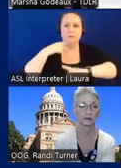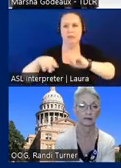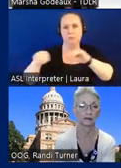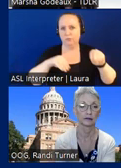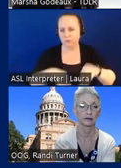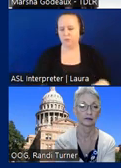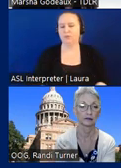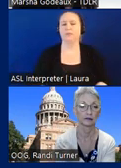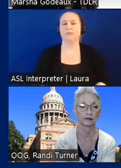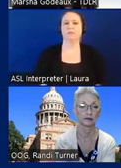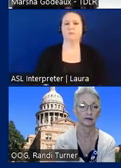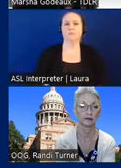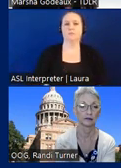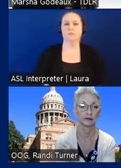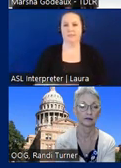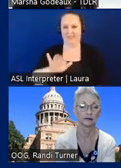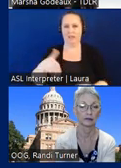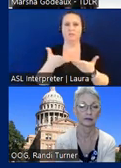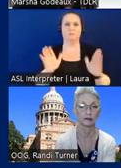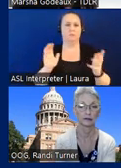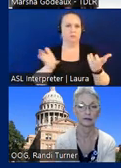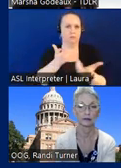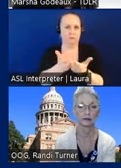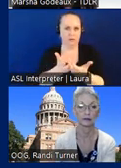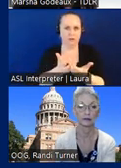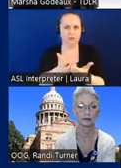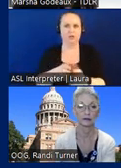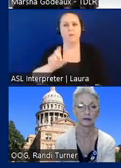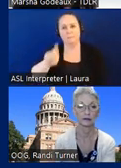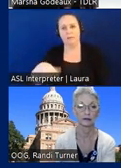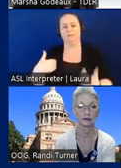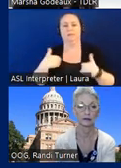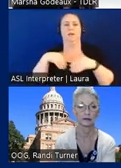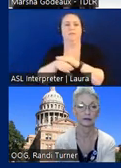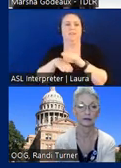be counted as a public accommodation and you have to have an accessible route to each accessible